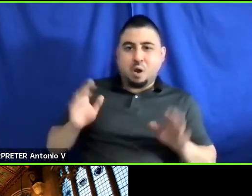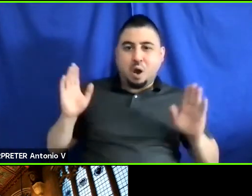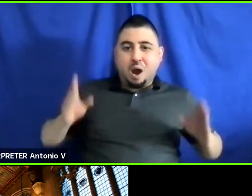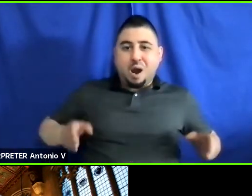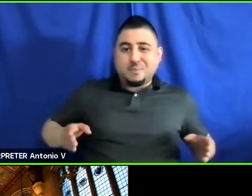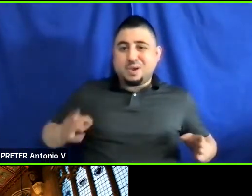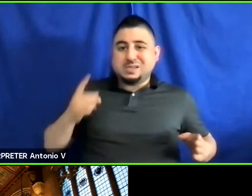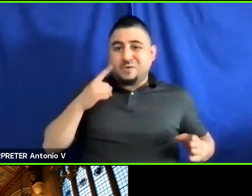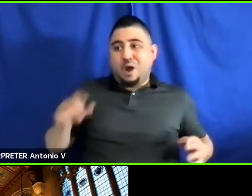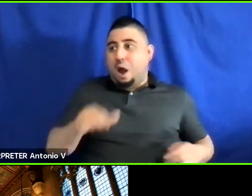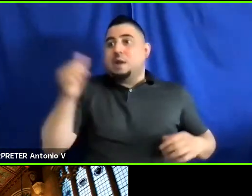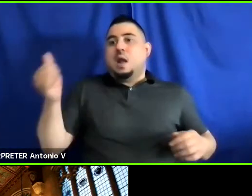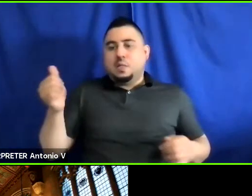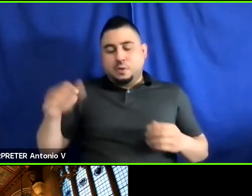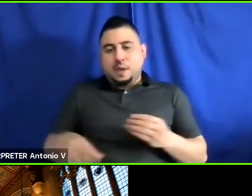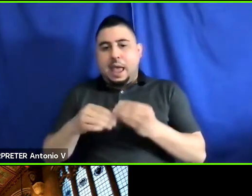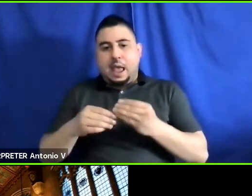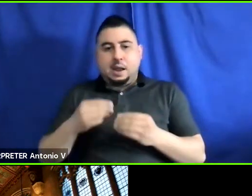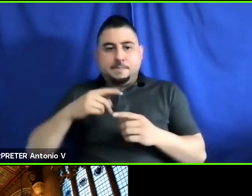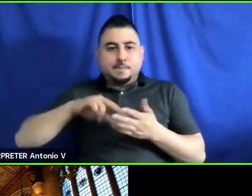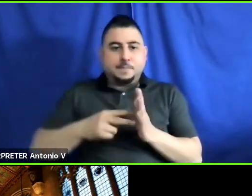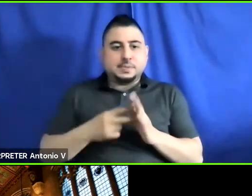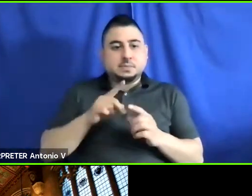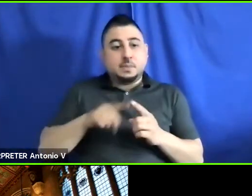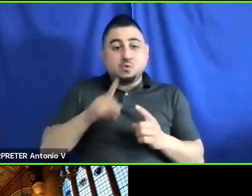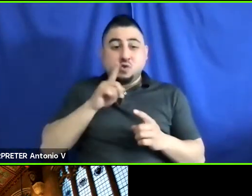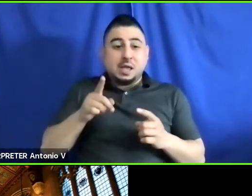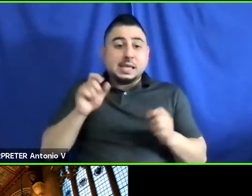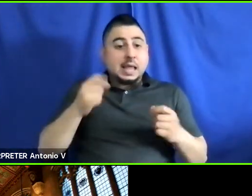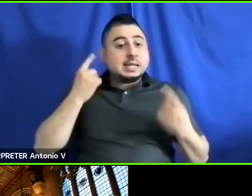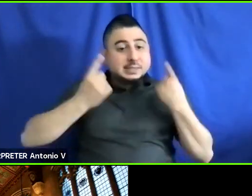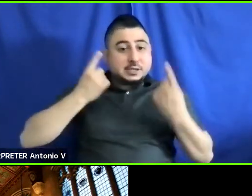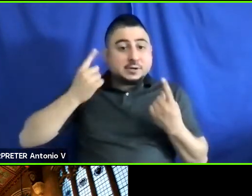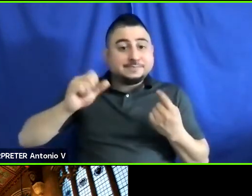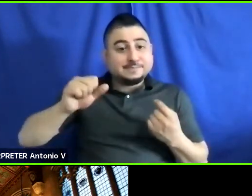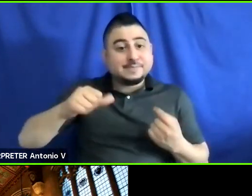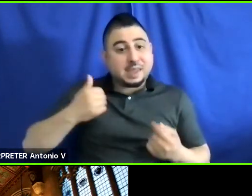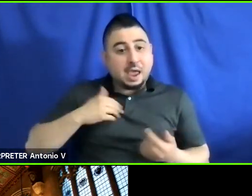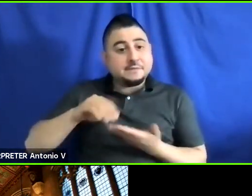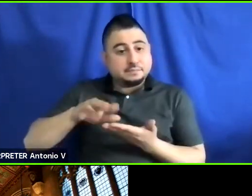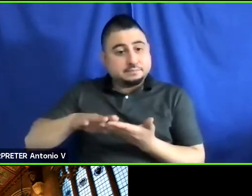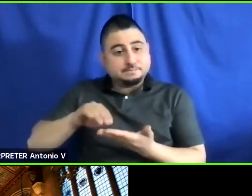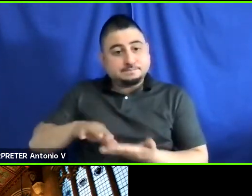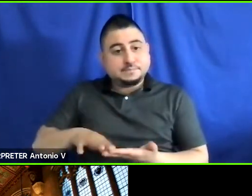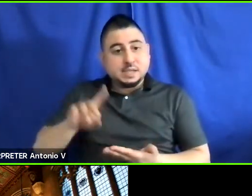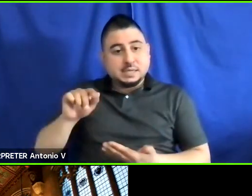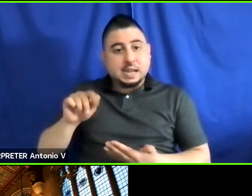So, yeah, but definitely we have considered, we have some data on armrests and we definitely